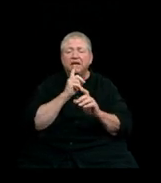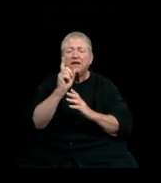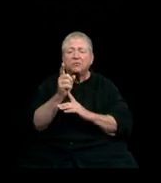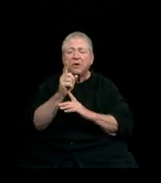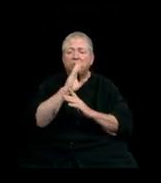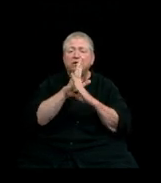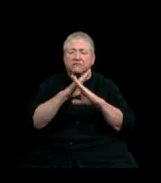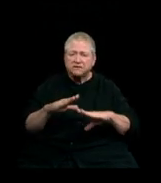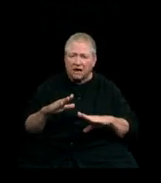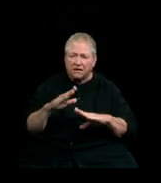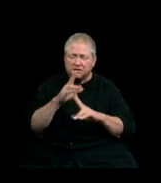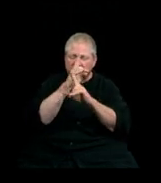to honor these students.